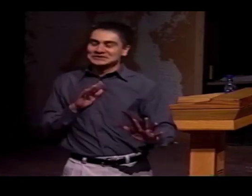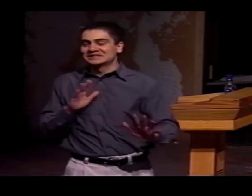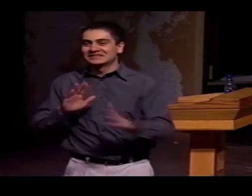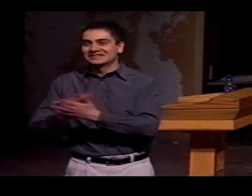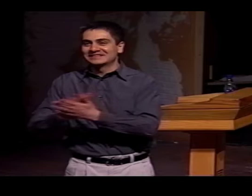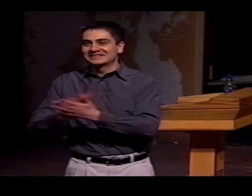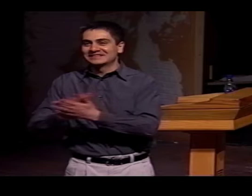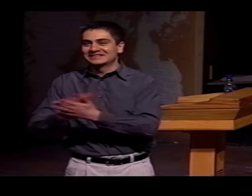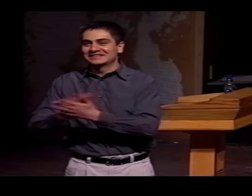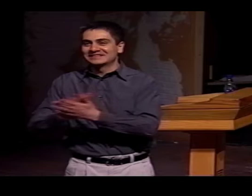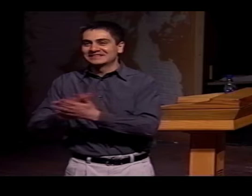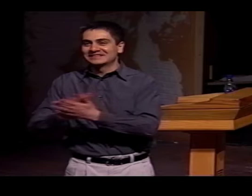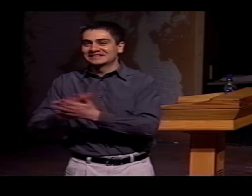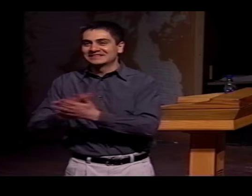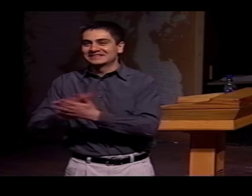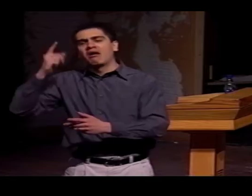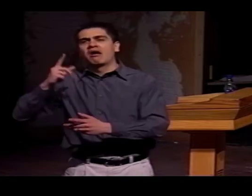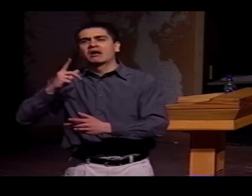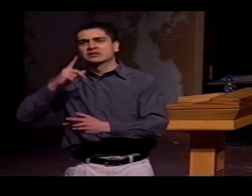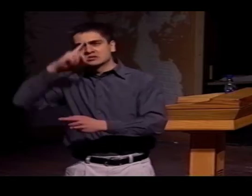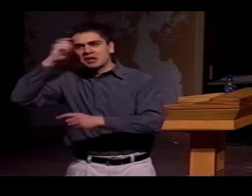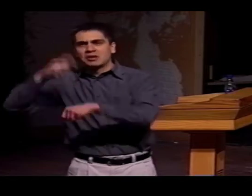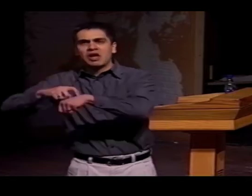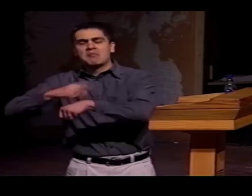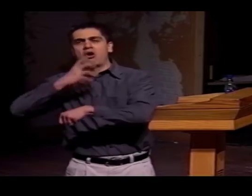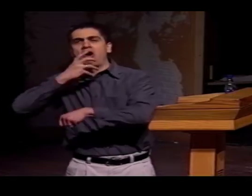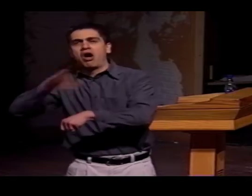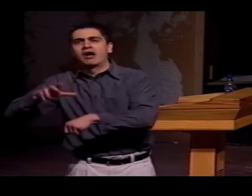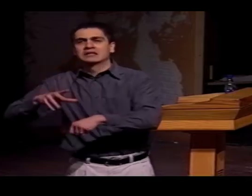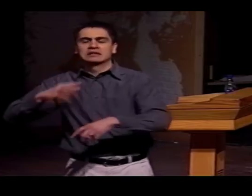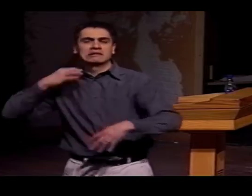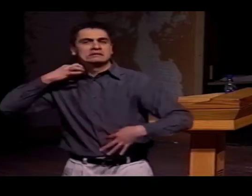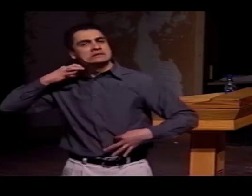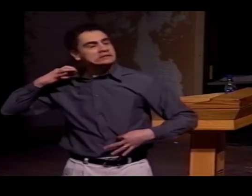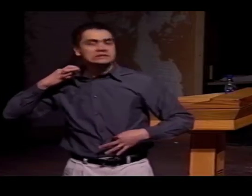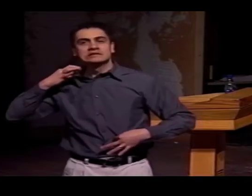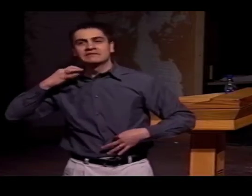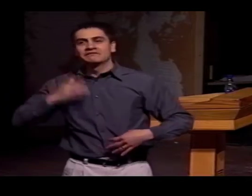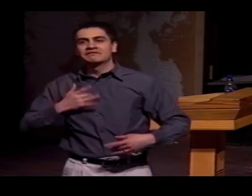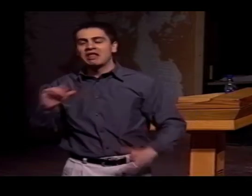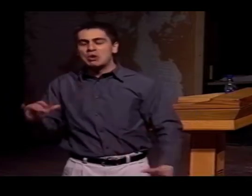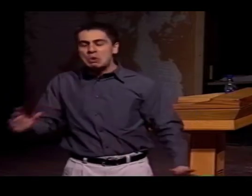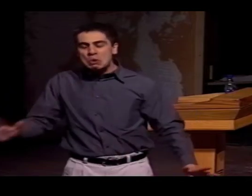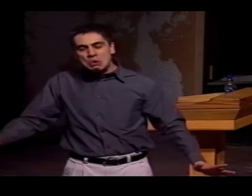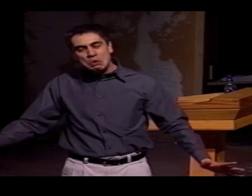AND IT WAS TERRIFIC. IT WAS SUCH A NICE CHANGE. THEN I THINK, "WOW! THE SUMMERTIME THERE IS SO HOT."